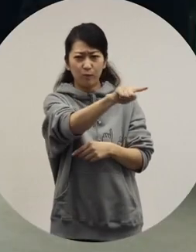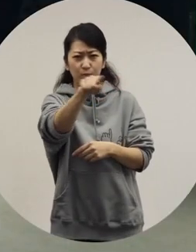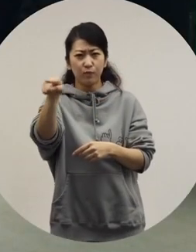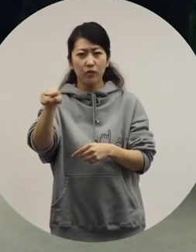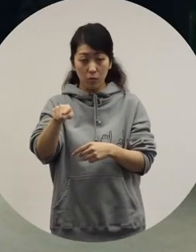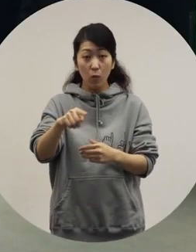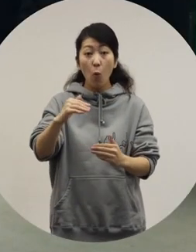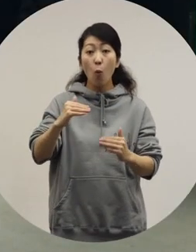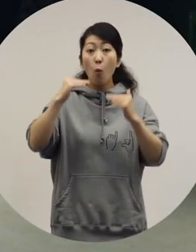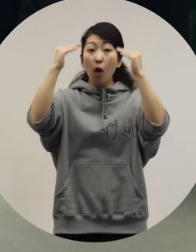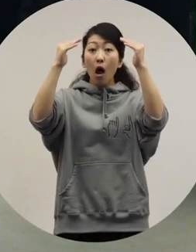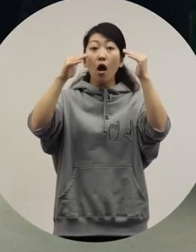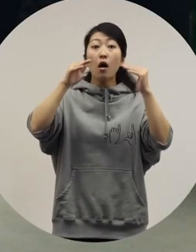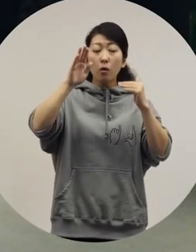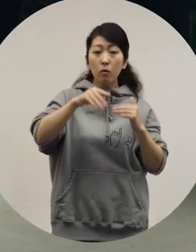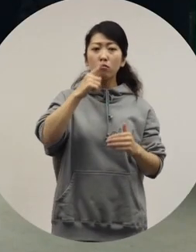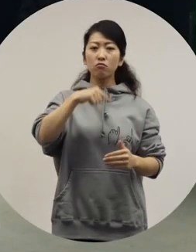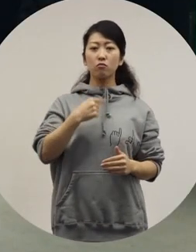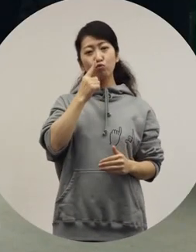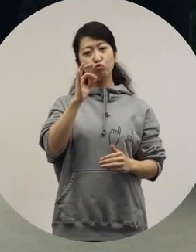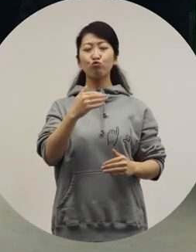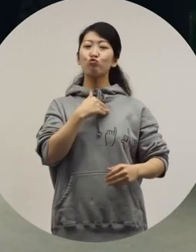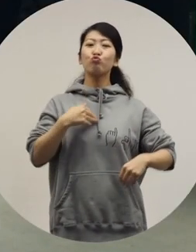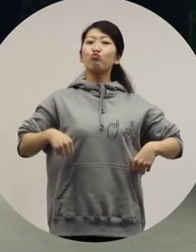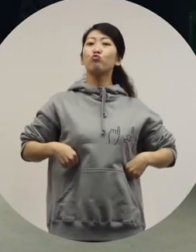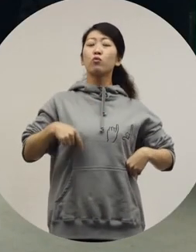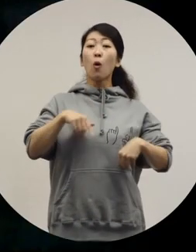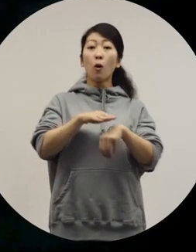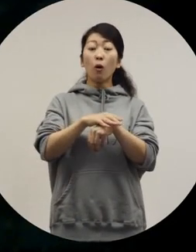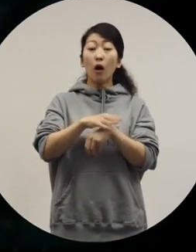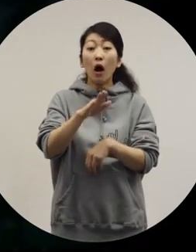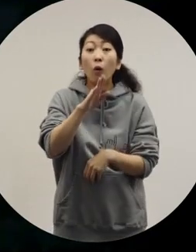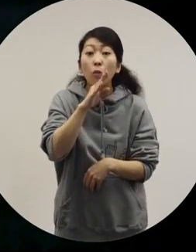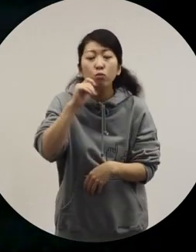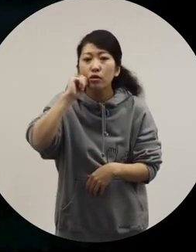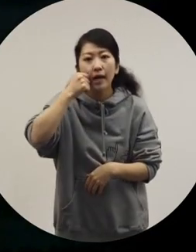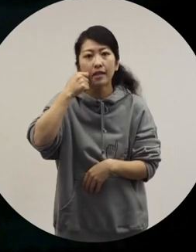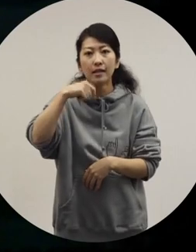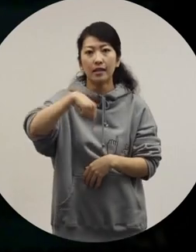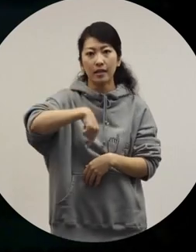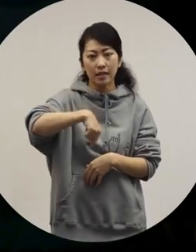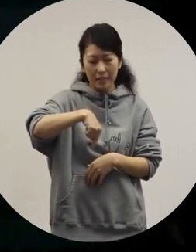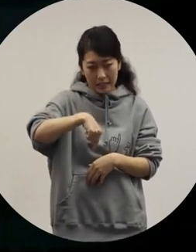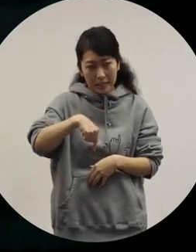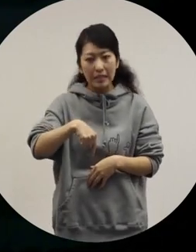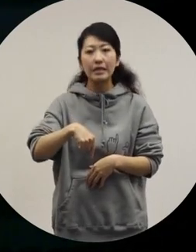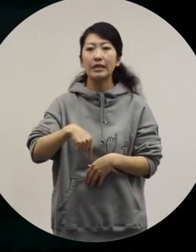But it's really hard to develop self-esteem after you've grown up.